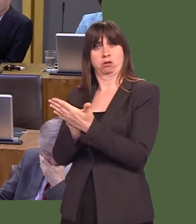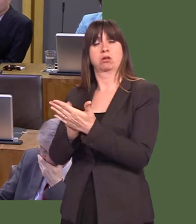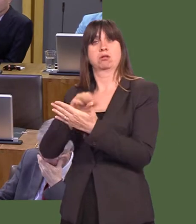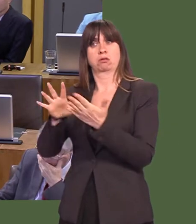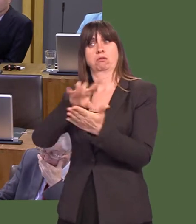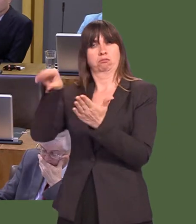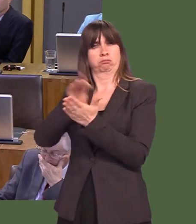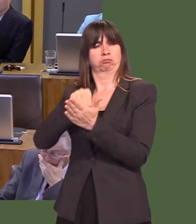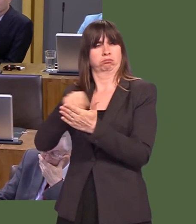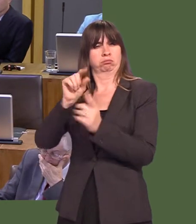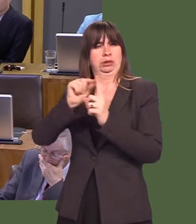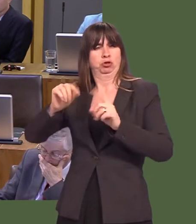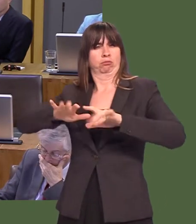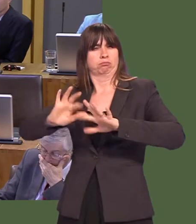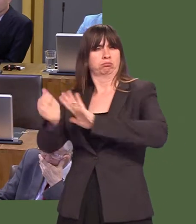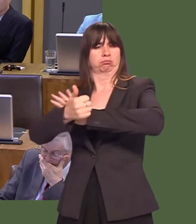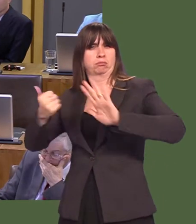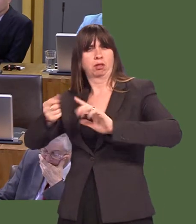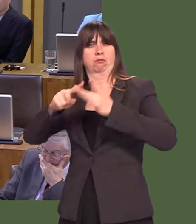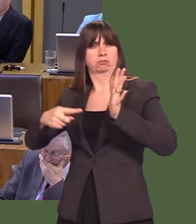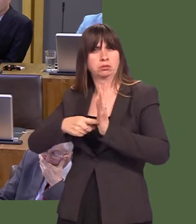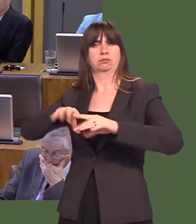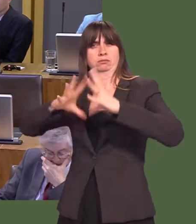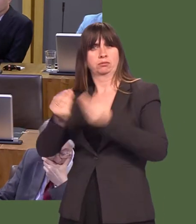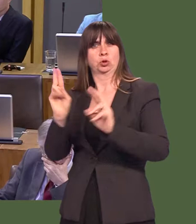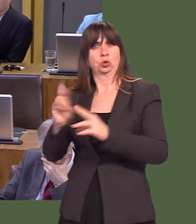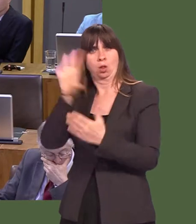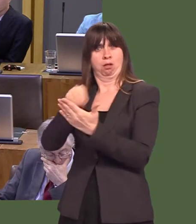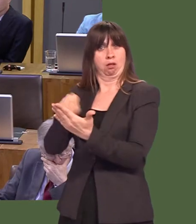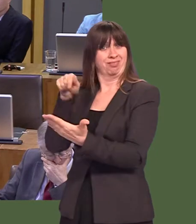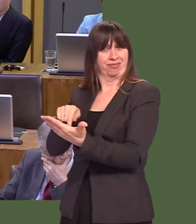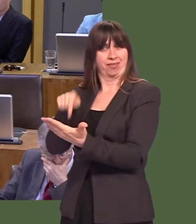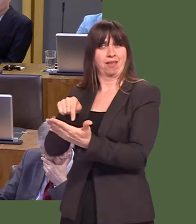the development and embedding of digital skills in everything a young person does in school.